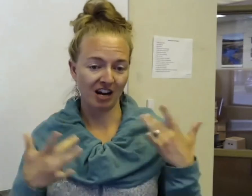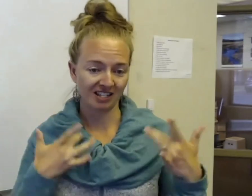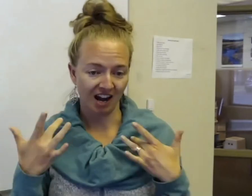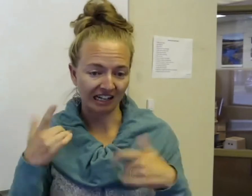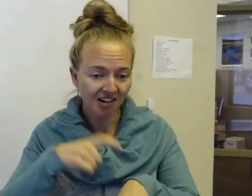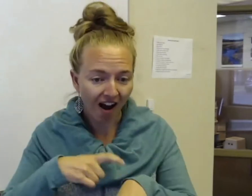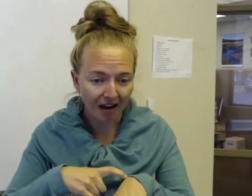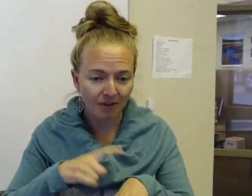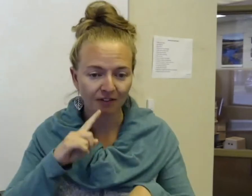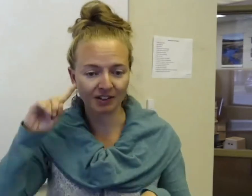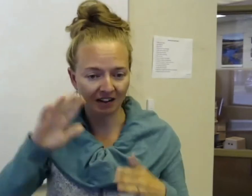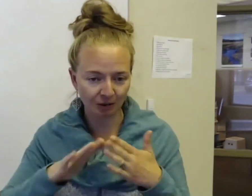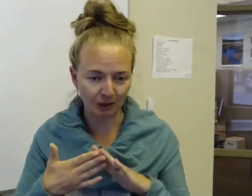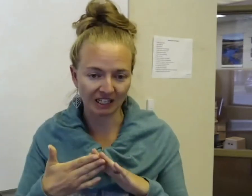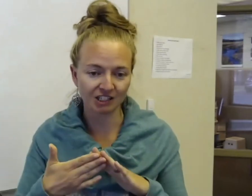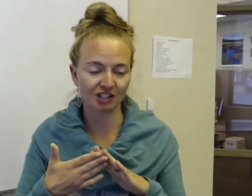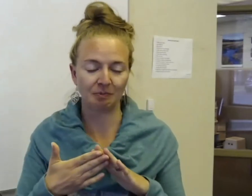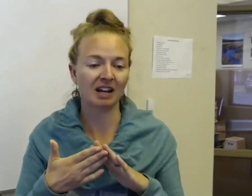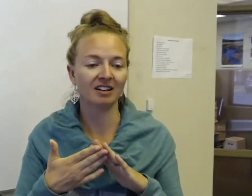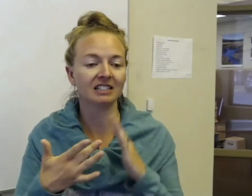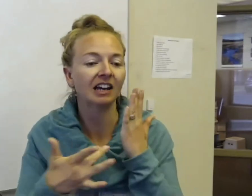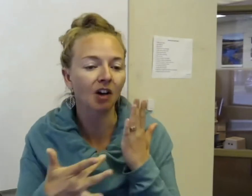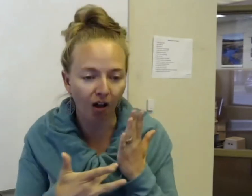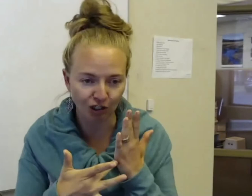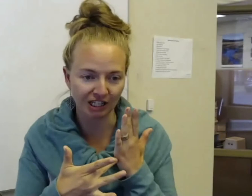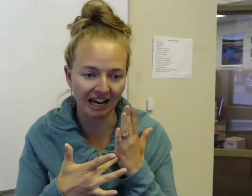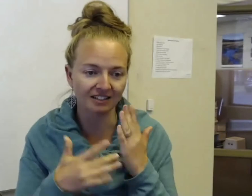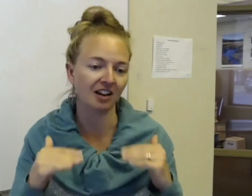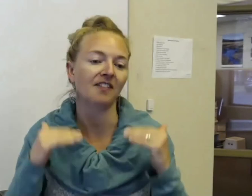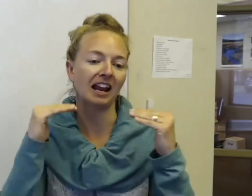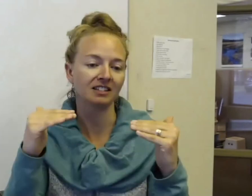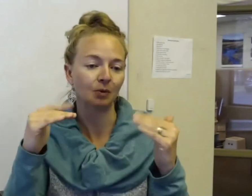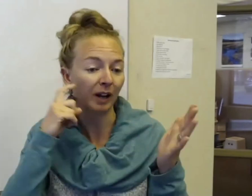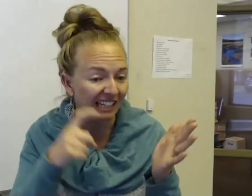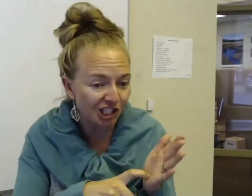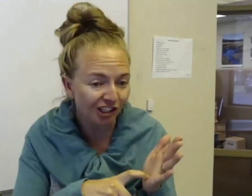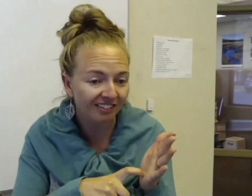very exciting time for the deaf community just because technology has advanced recognition